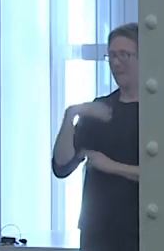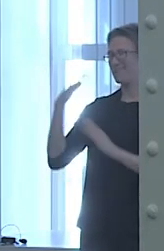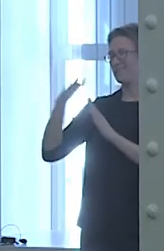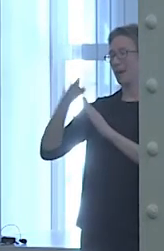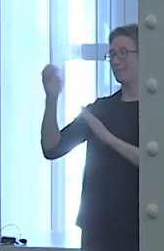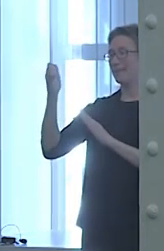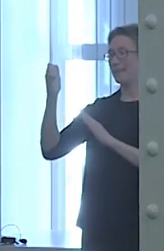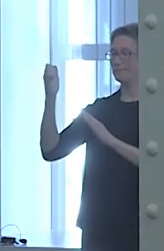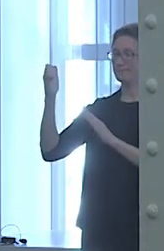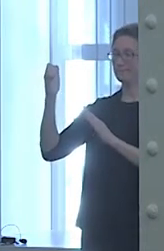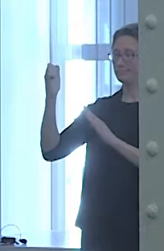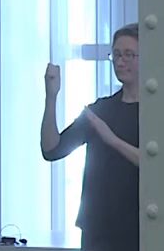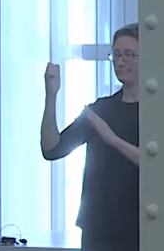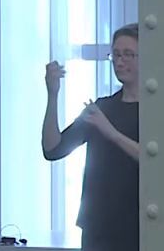for getting stuff done